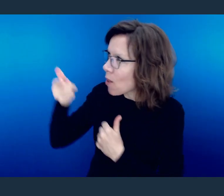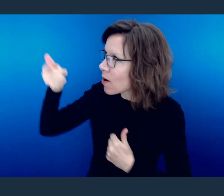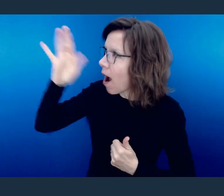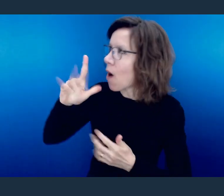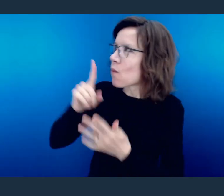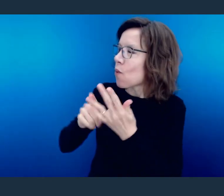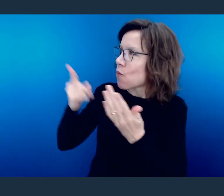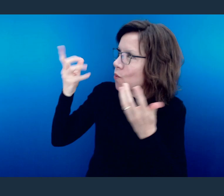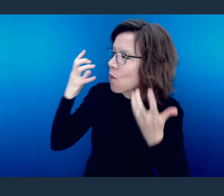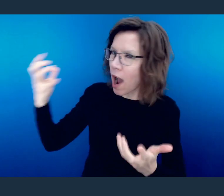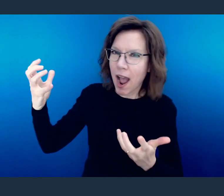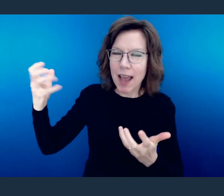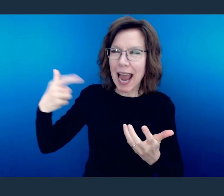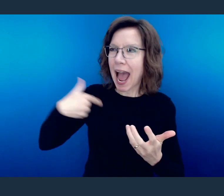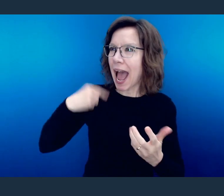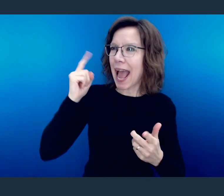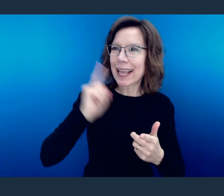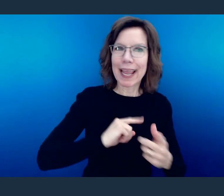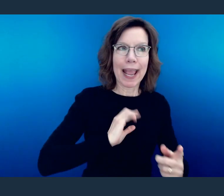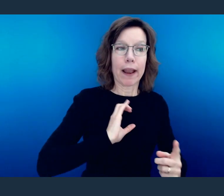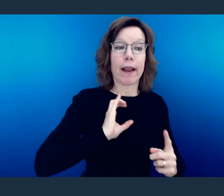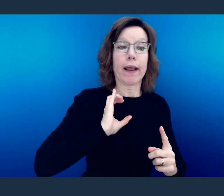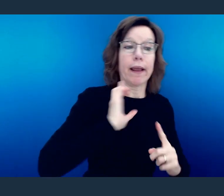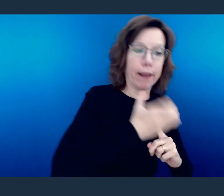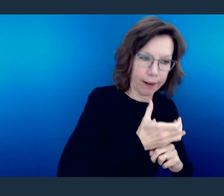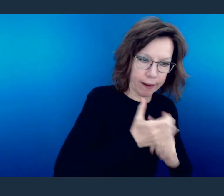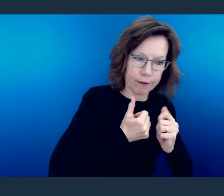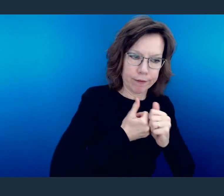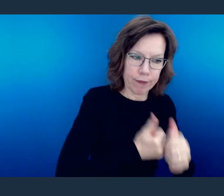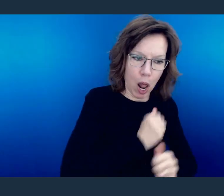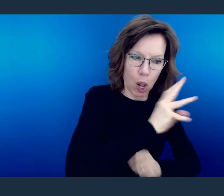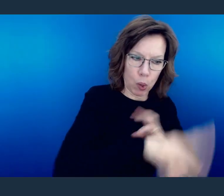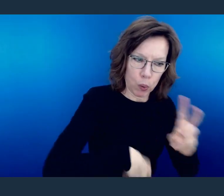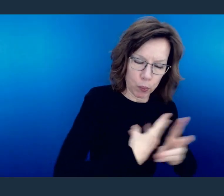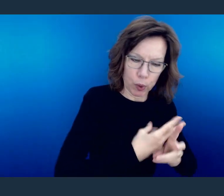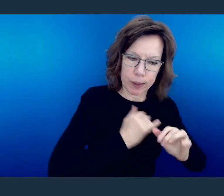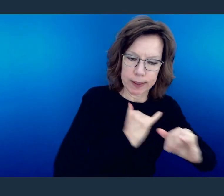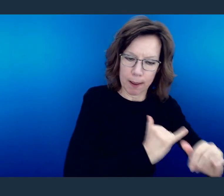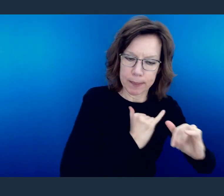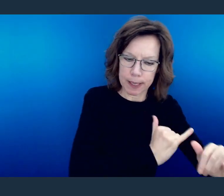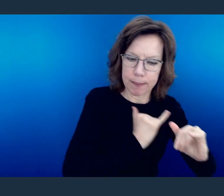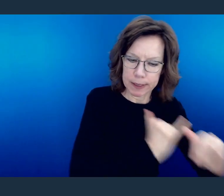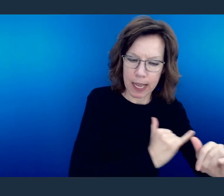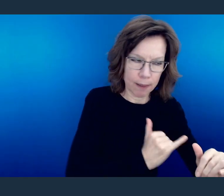called us to be and live out, we cannot be conformed socially or behaviorally so much